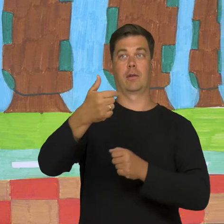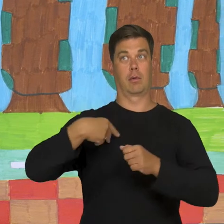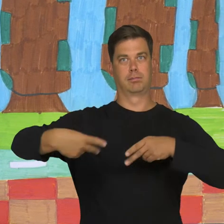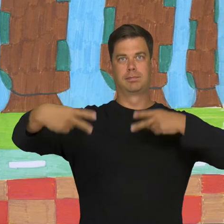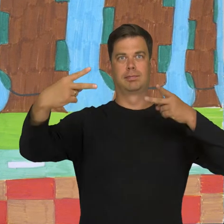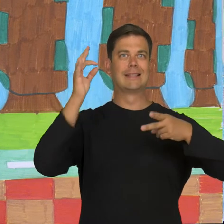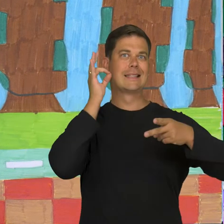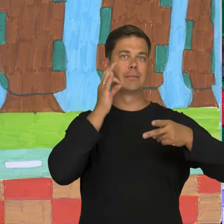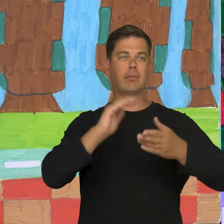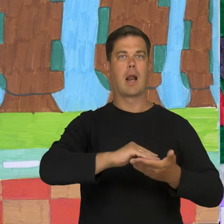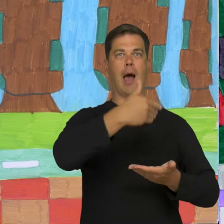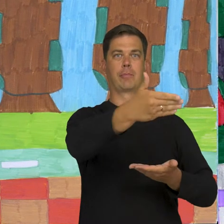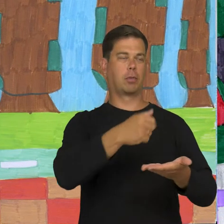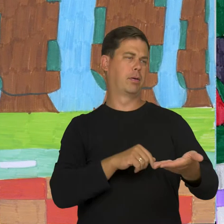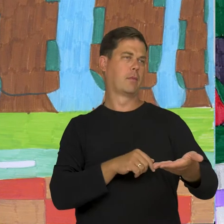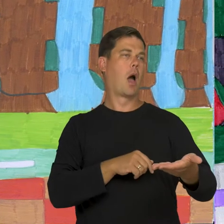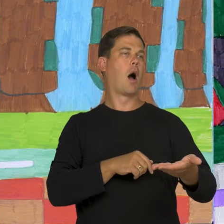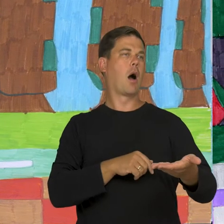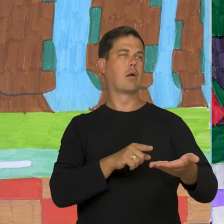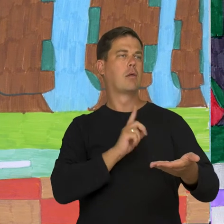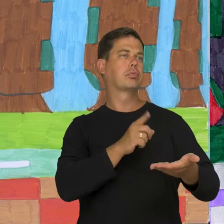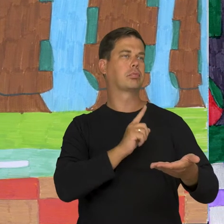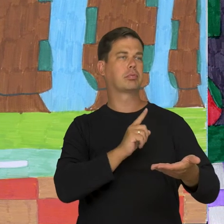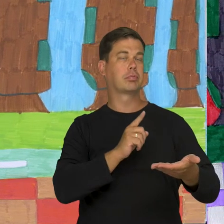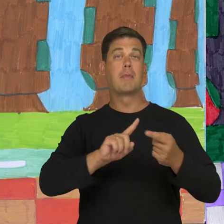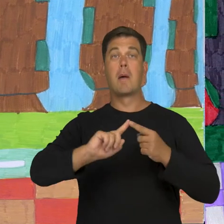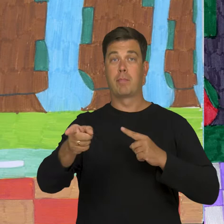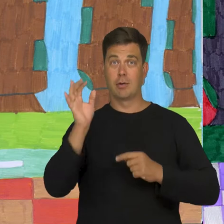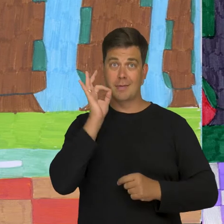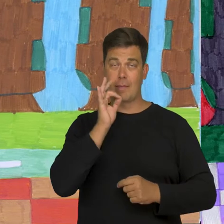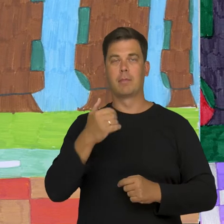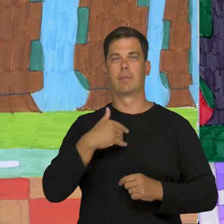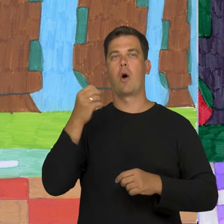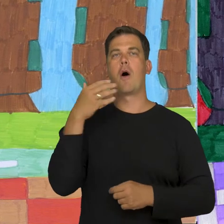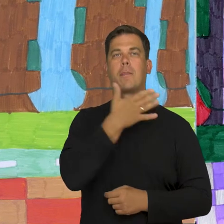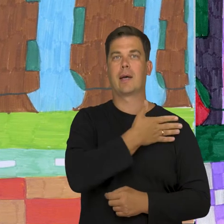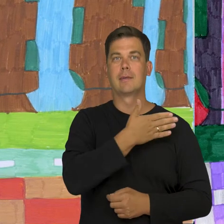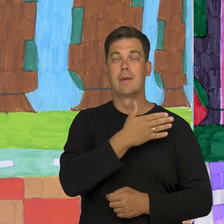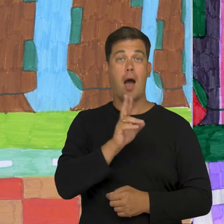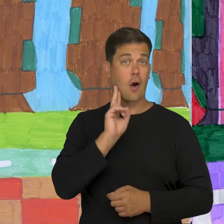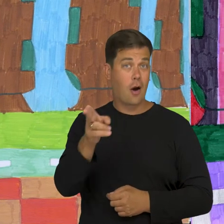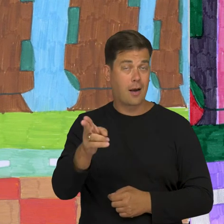via Skype on my laptop, in the kitchen, with warm-up. After talking via Skype, we had dinner in the living room, and supper in the kitchen.